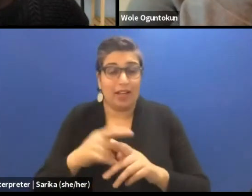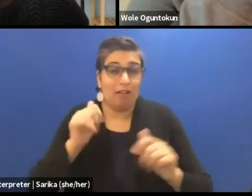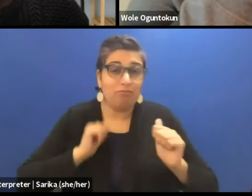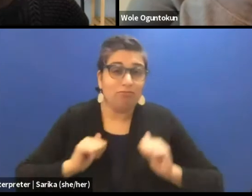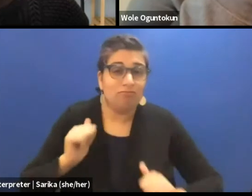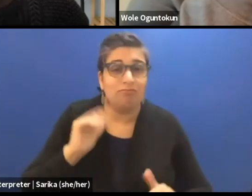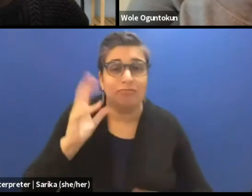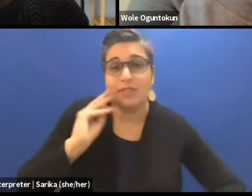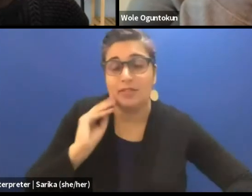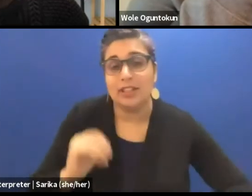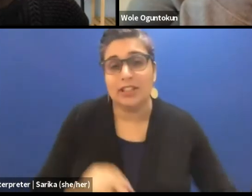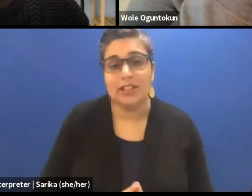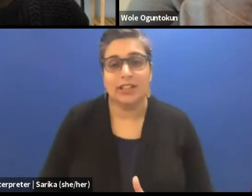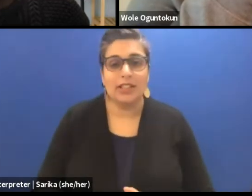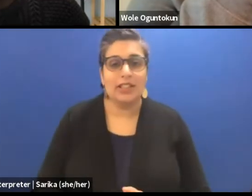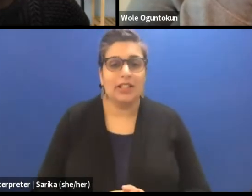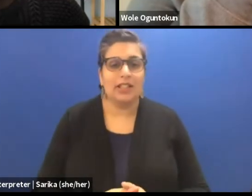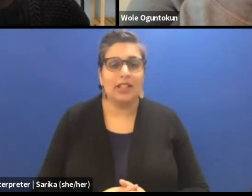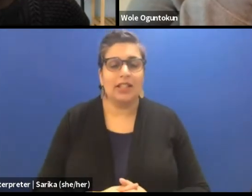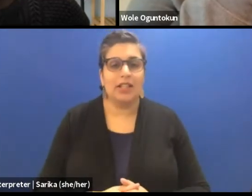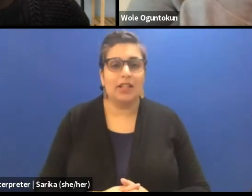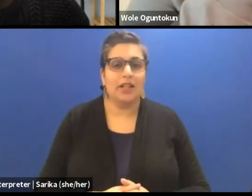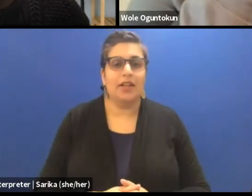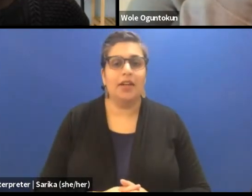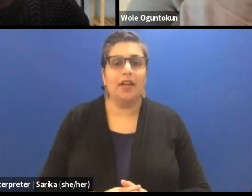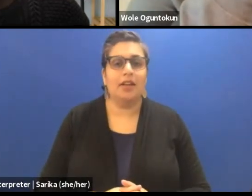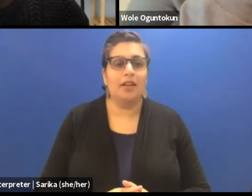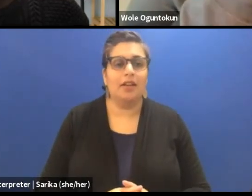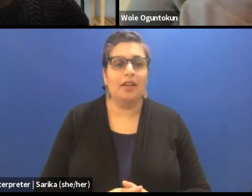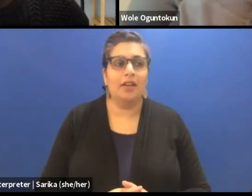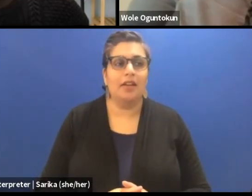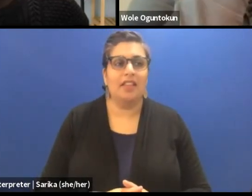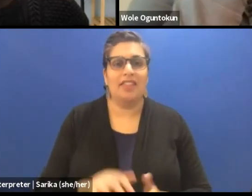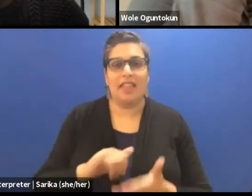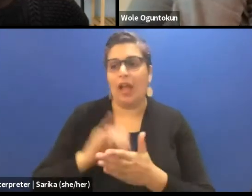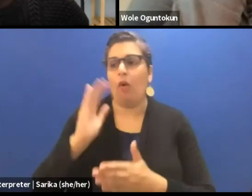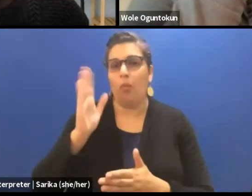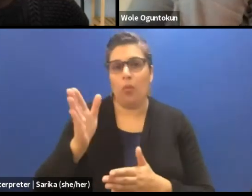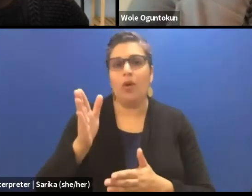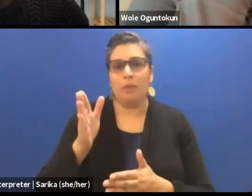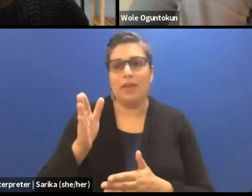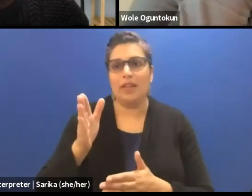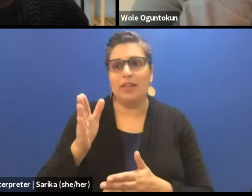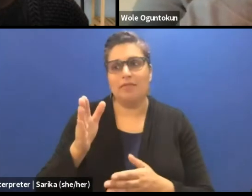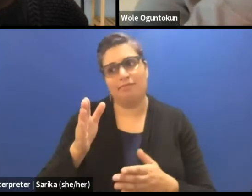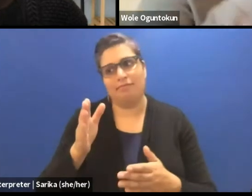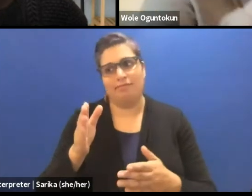would be dramaturgy to me. Because we use the body